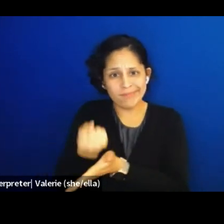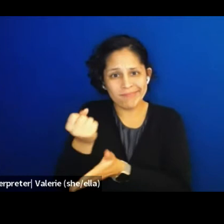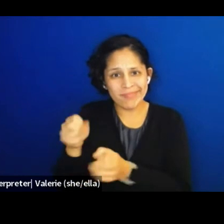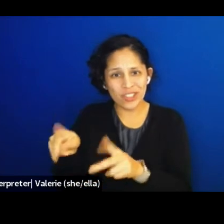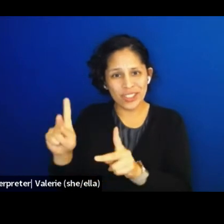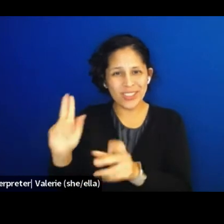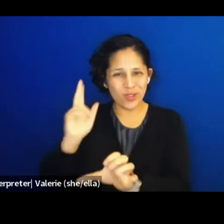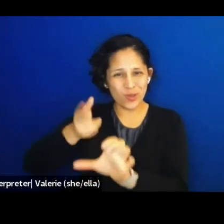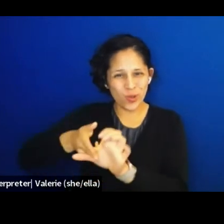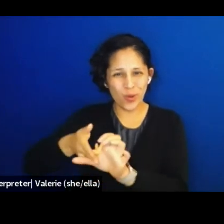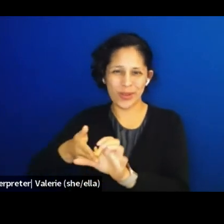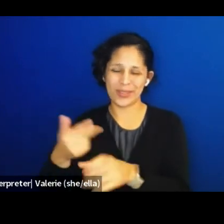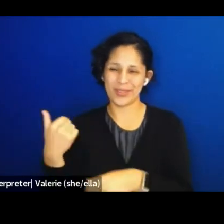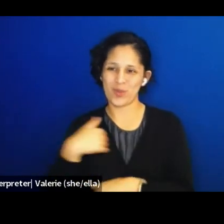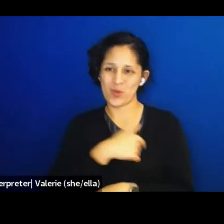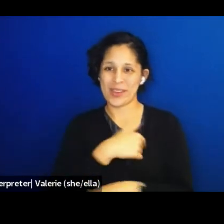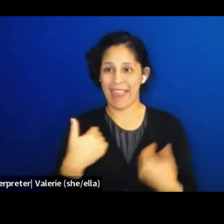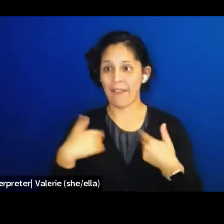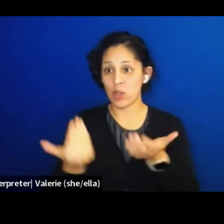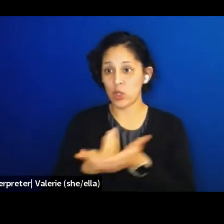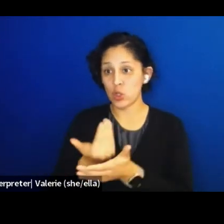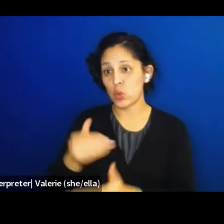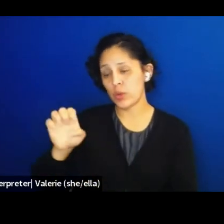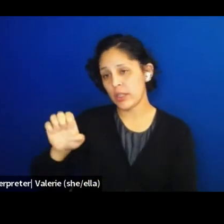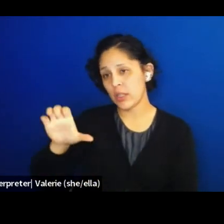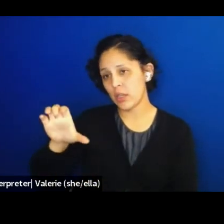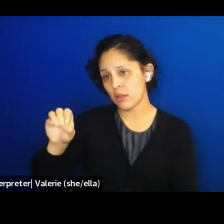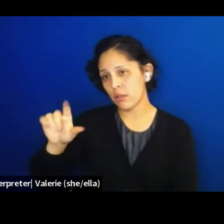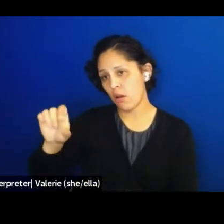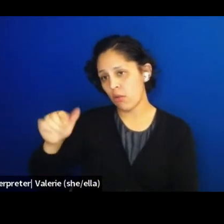and I think it's a really fantastic way to get involved